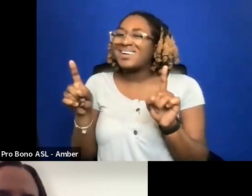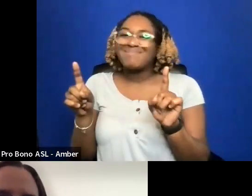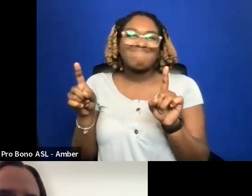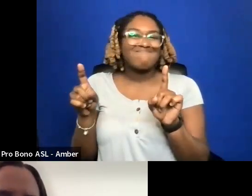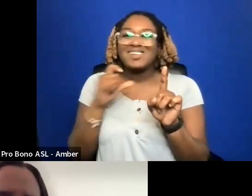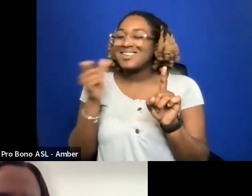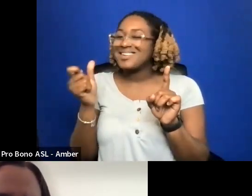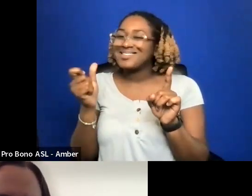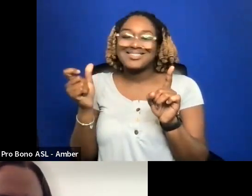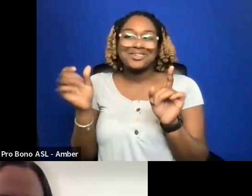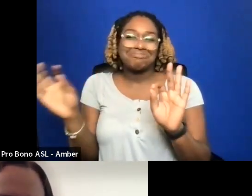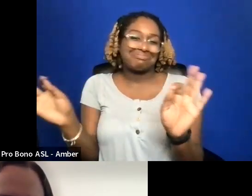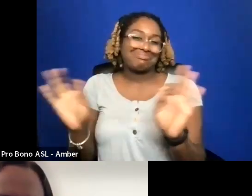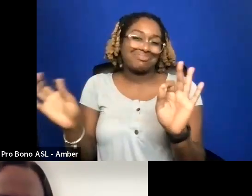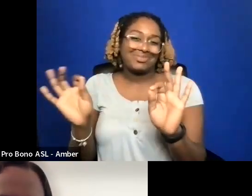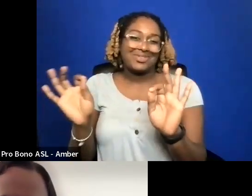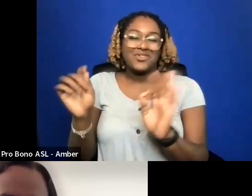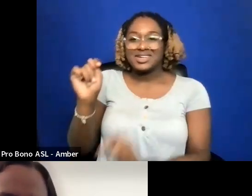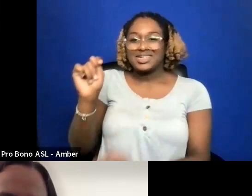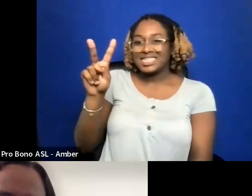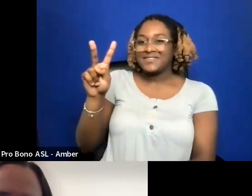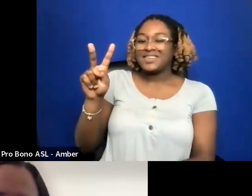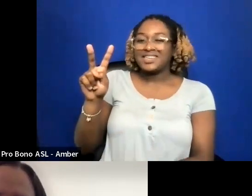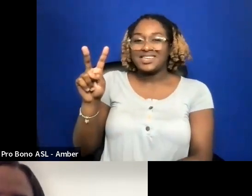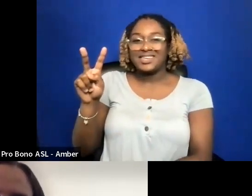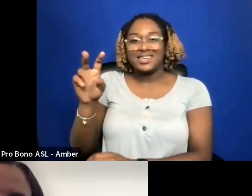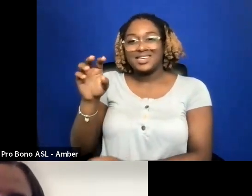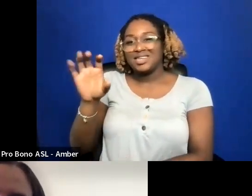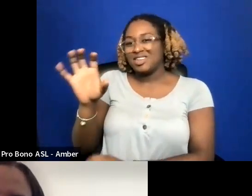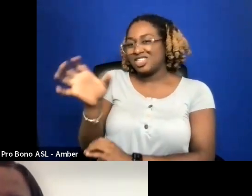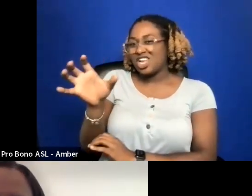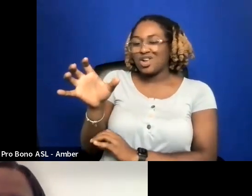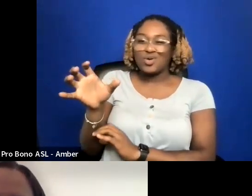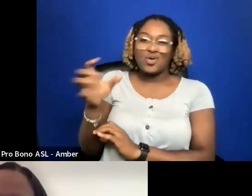NECESSARILY MATTER FOR A TELEVISION BROADCAST IN ANOTHER COUNTRY.